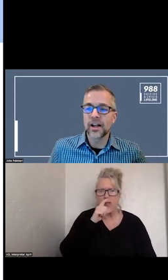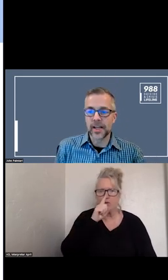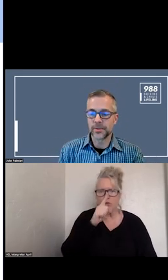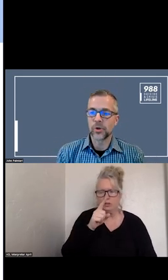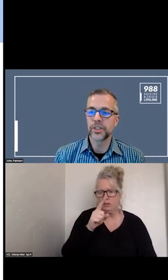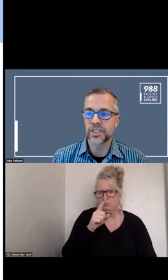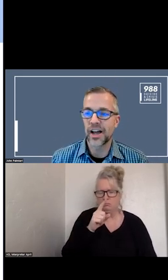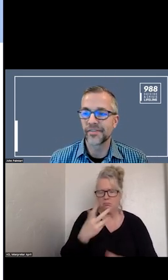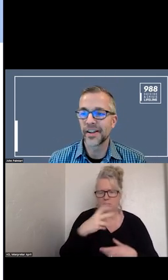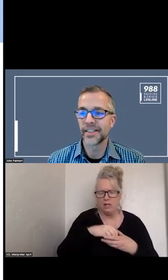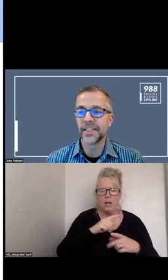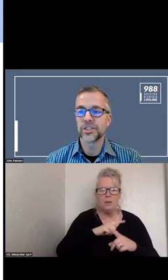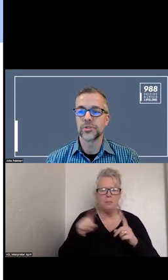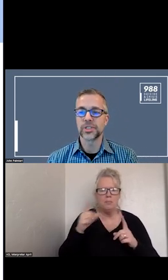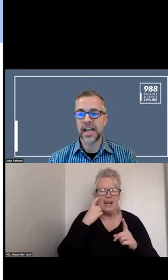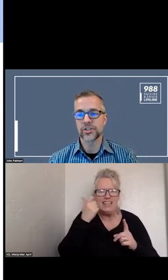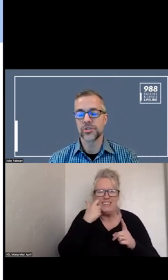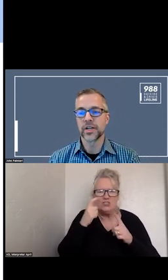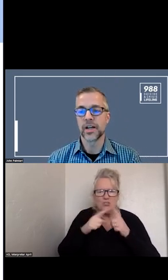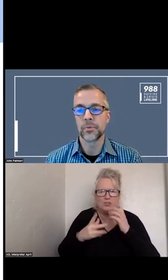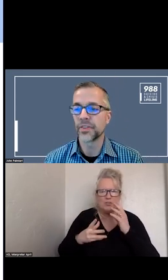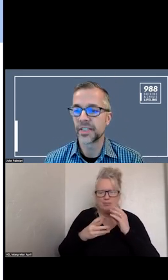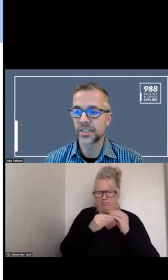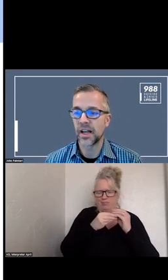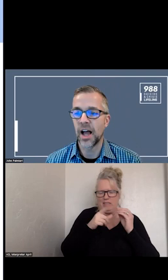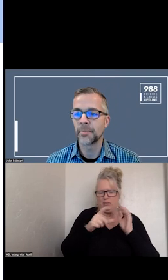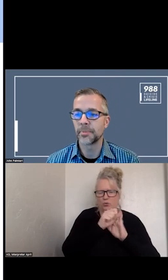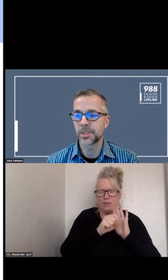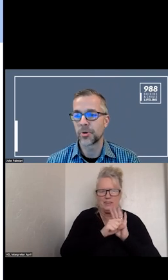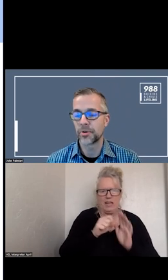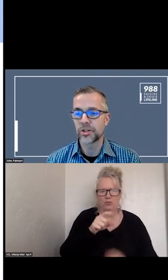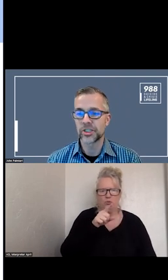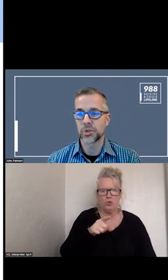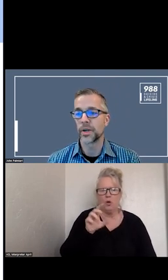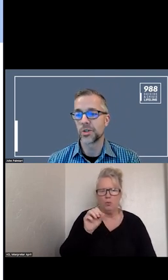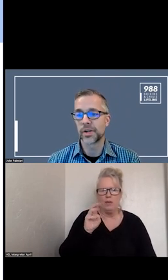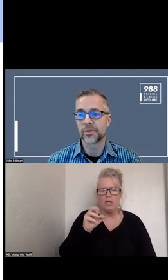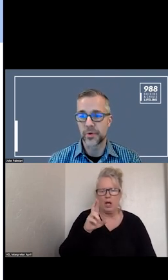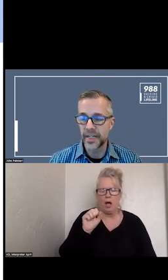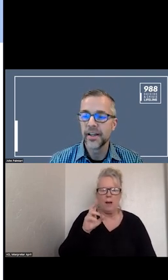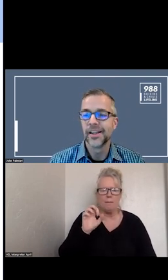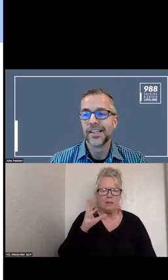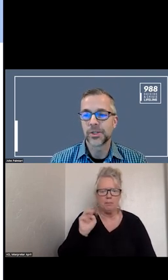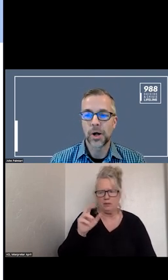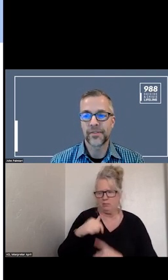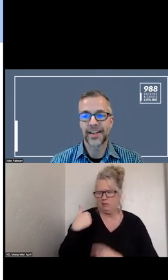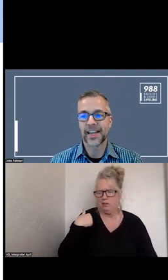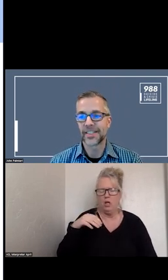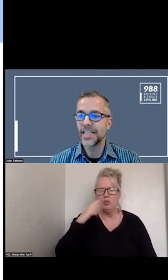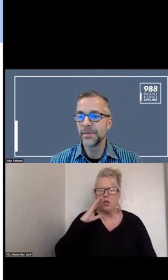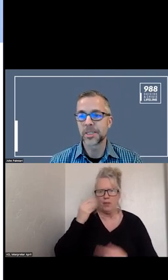IT WAS CODIFIED INTO STATUTE IN 2023. WE HAVE A TEAM THAT HAS